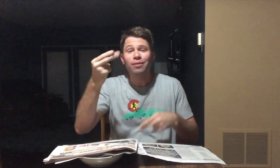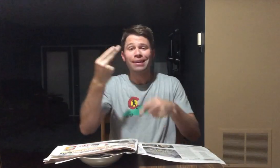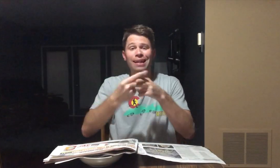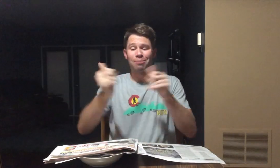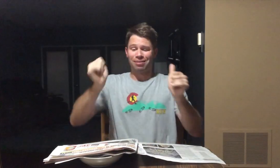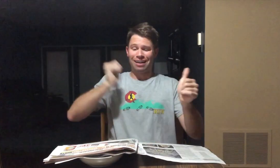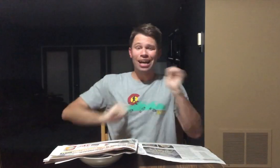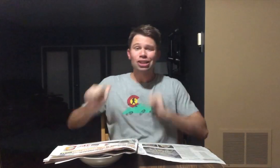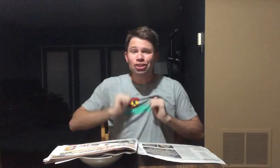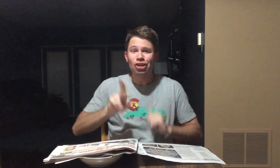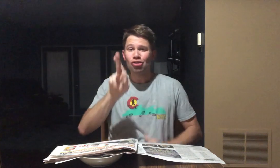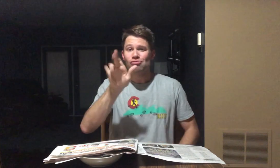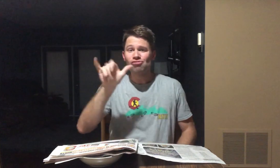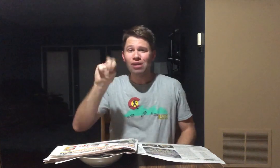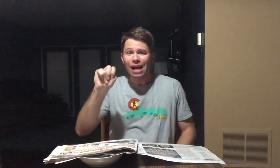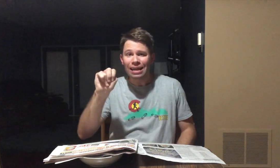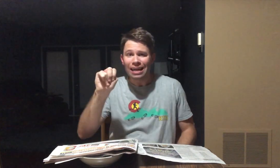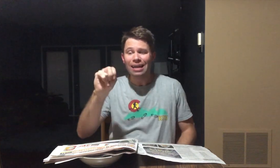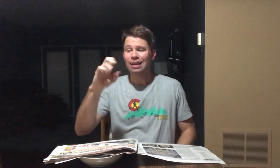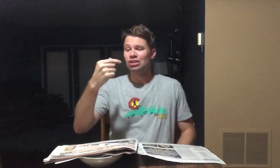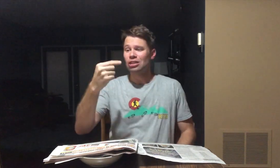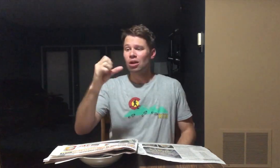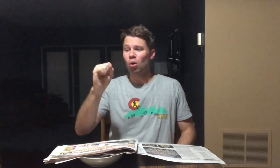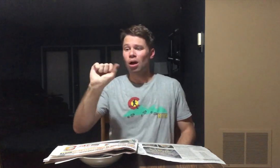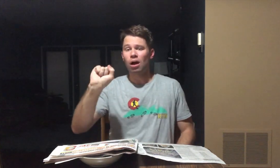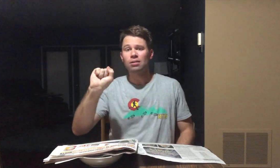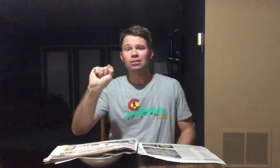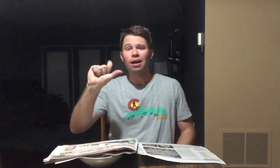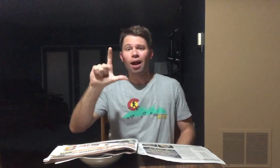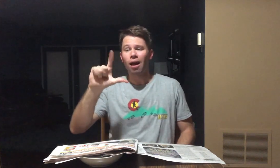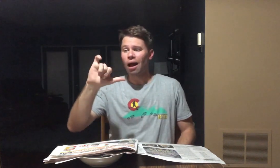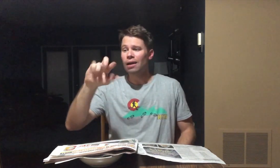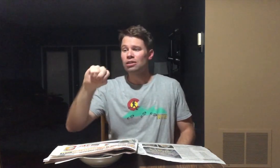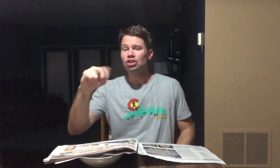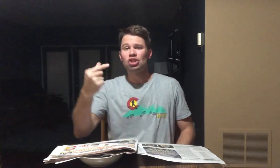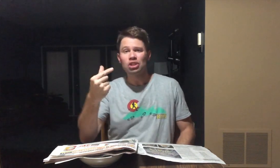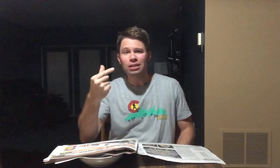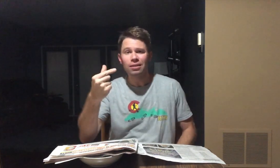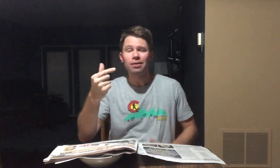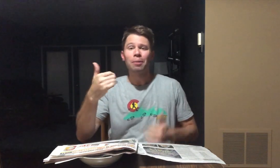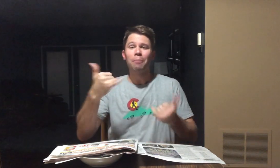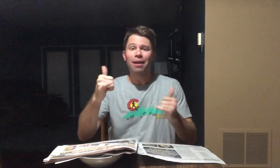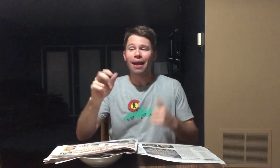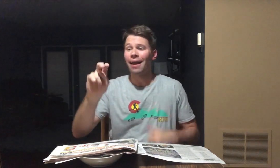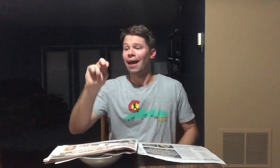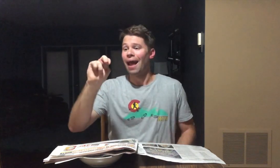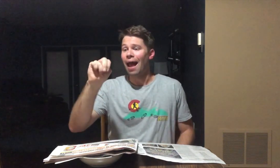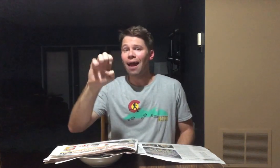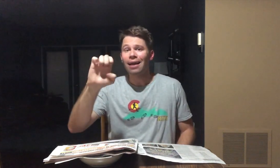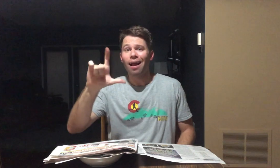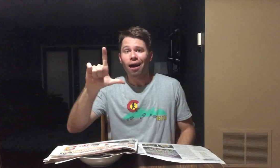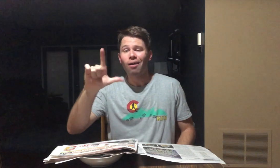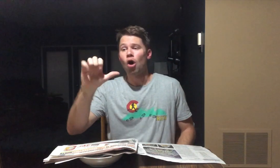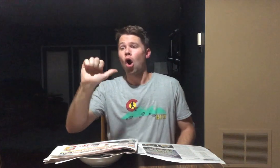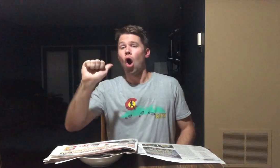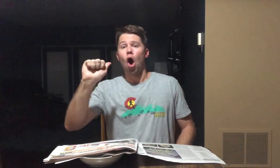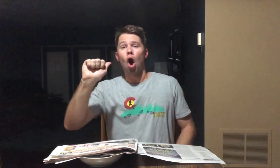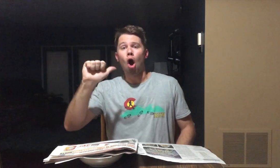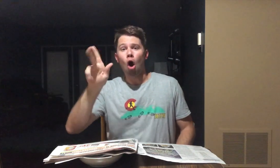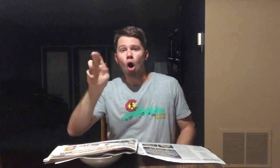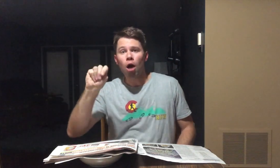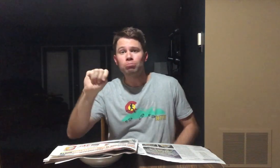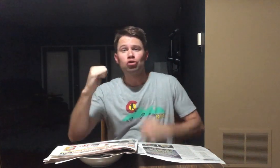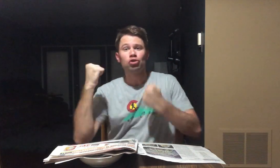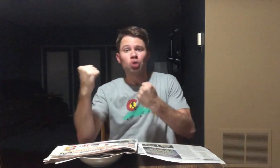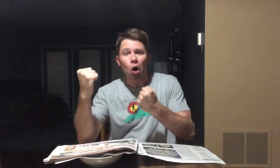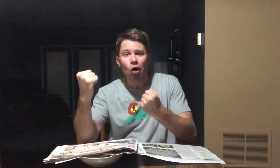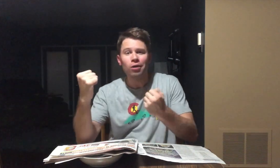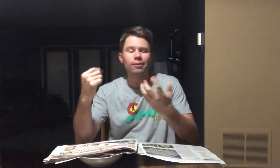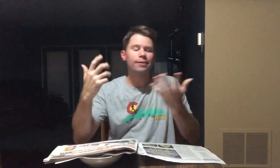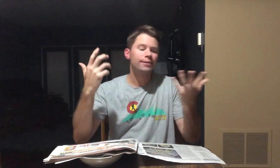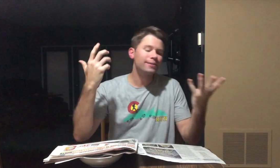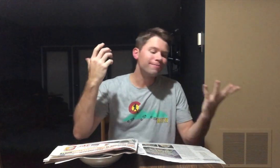A NAME ACTOR RYAN GOSLING PLAYS NEIL ARMSTRONG.